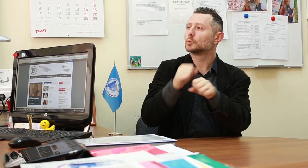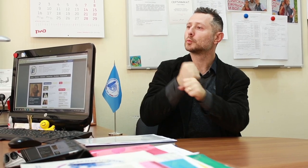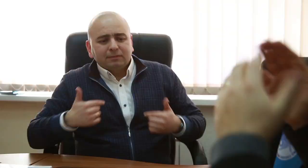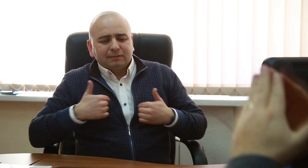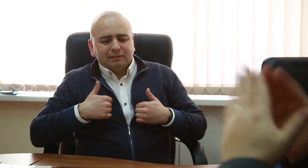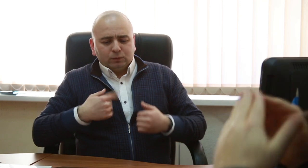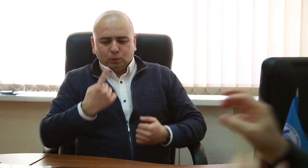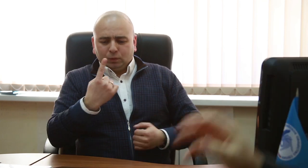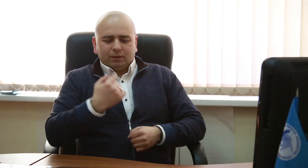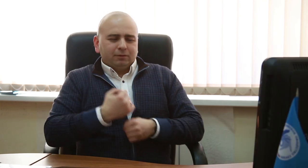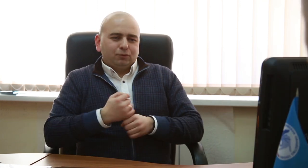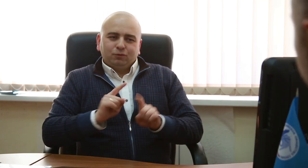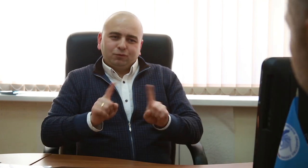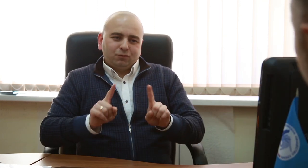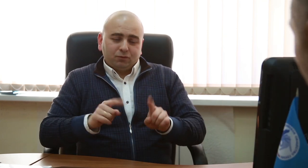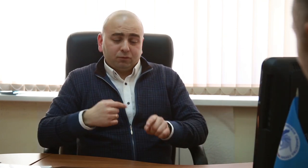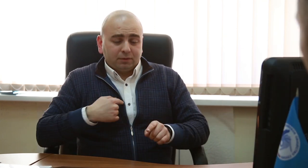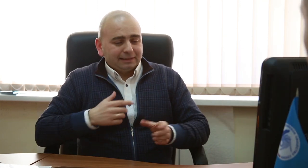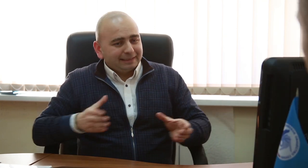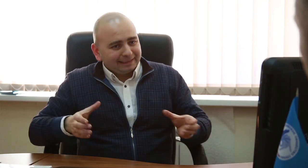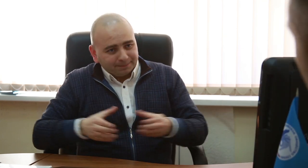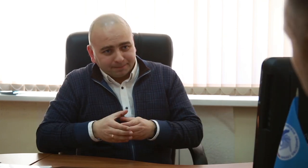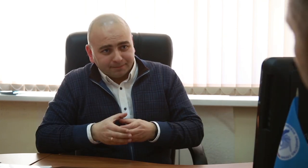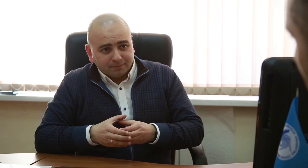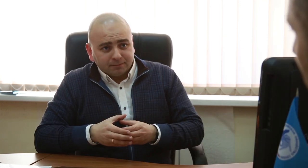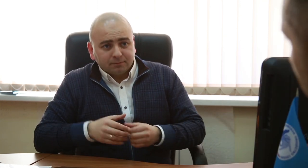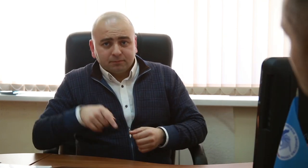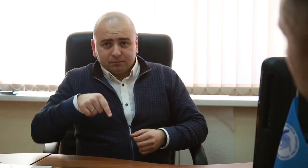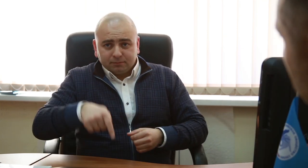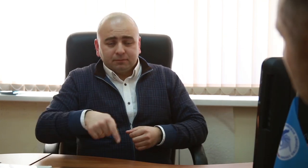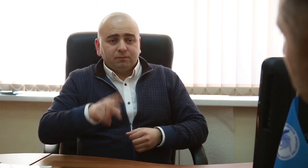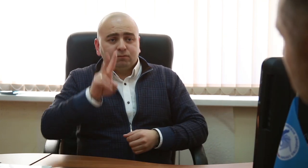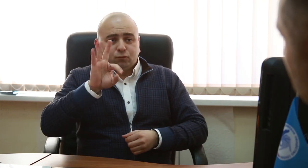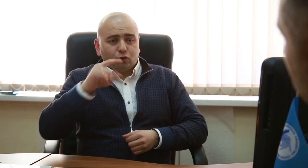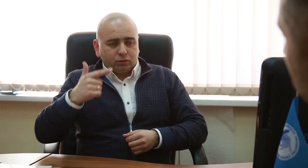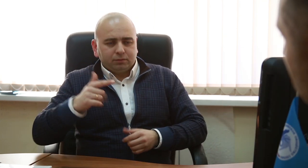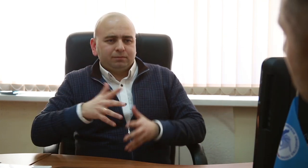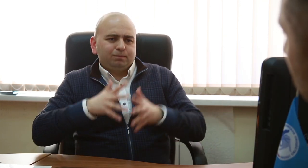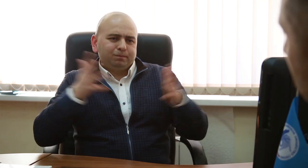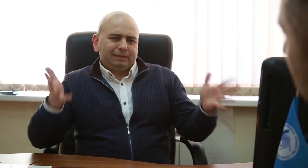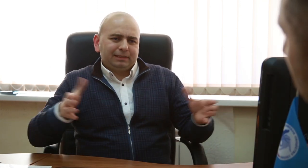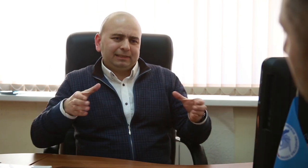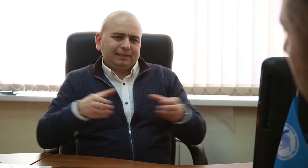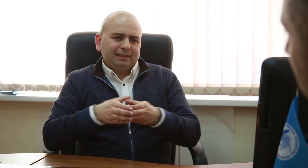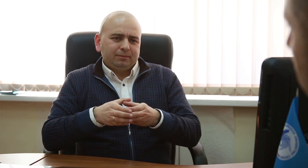Russians in similar positions? Maksim: I am not the only one, I work with the Division of Social Programs and